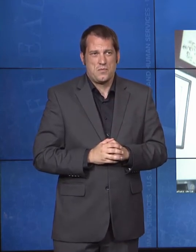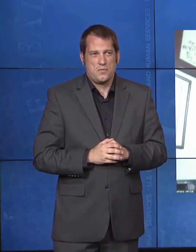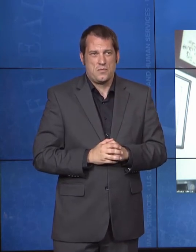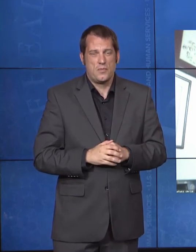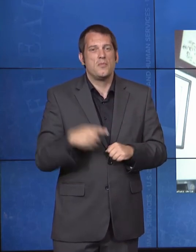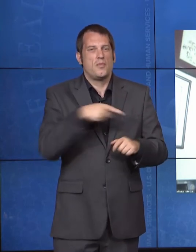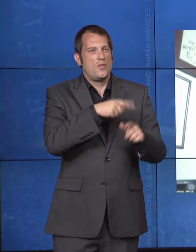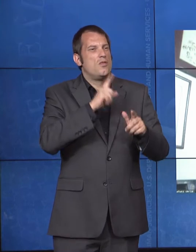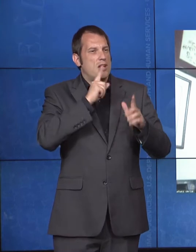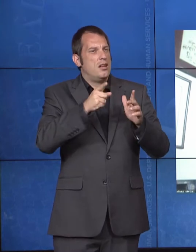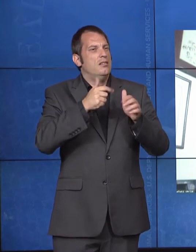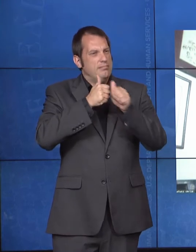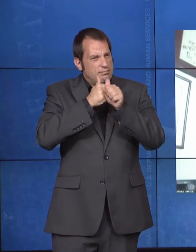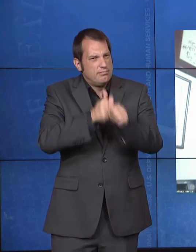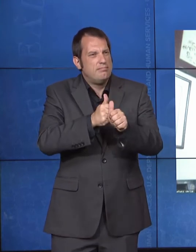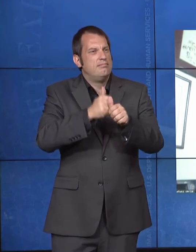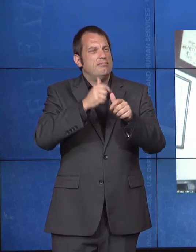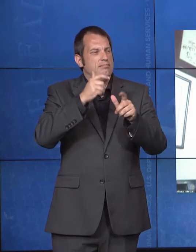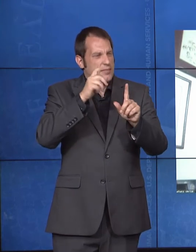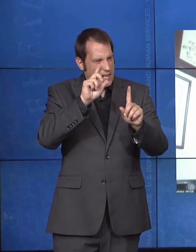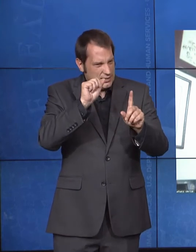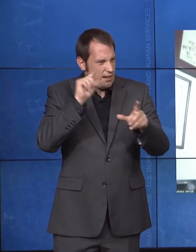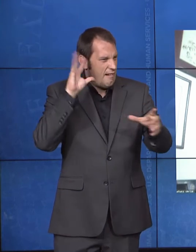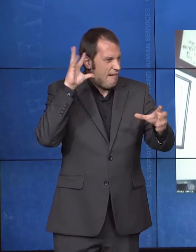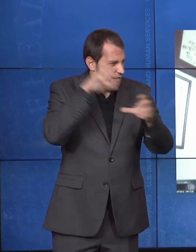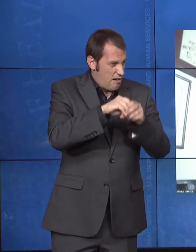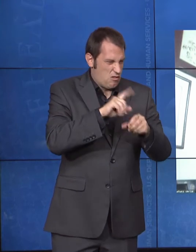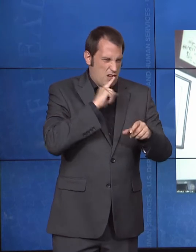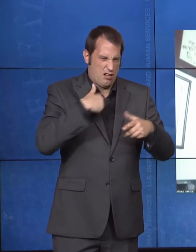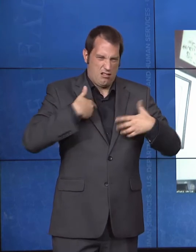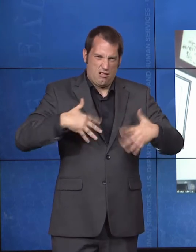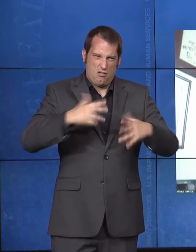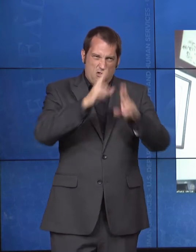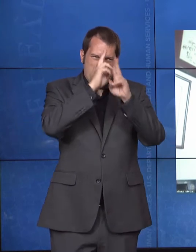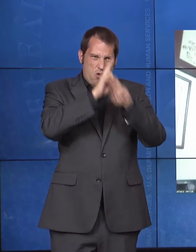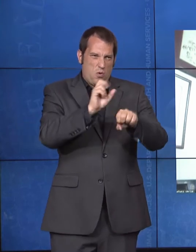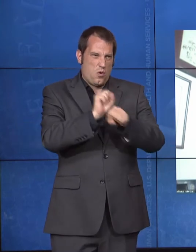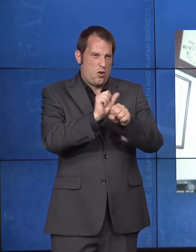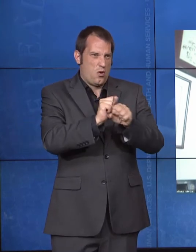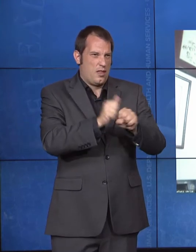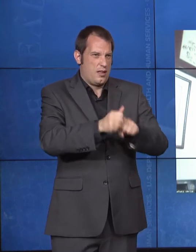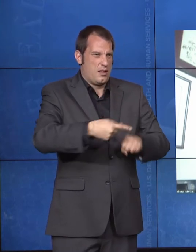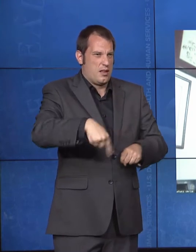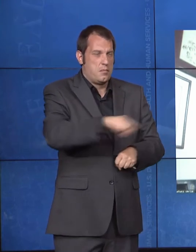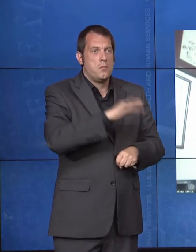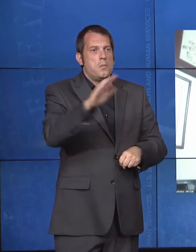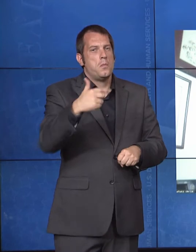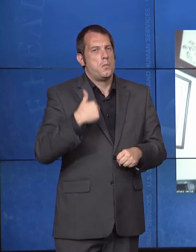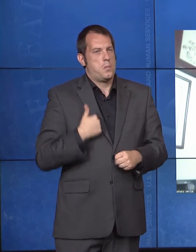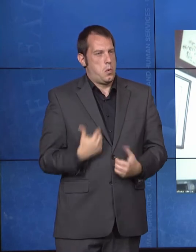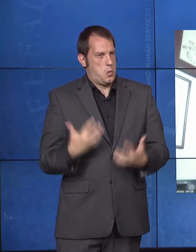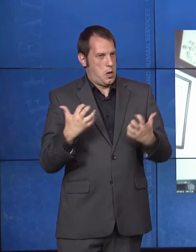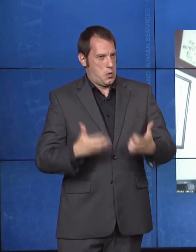So, I want to start off and introduce Lynn Johnson. Lynn Johnson is the Assistant Secretary